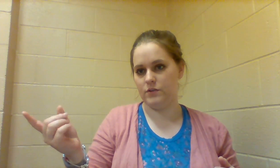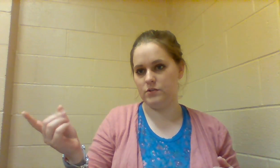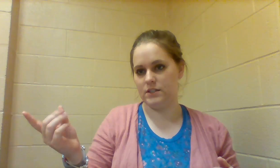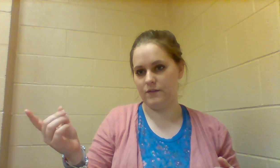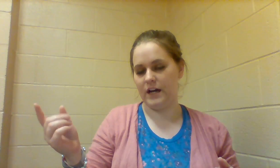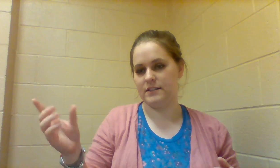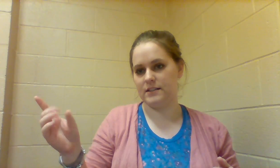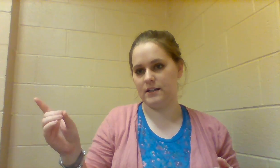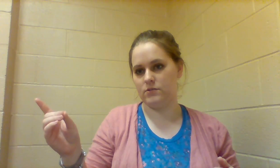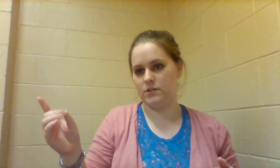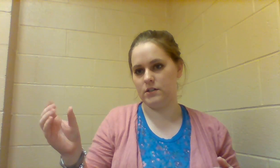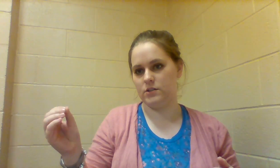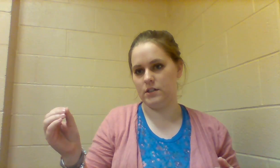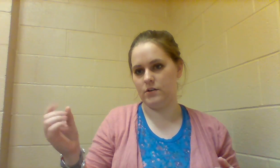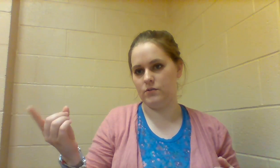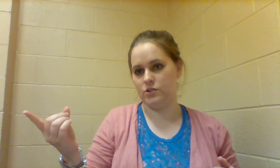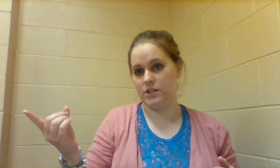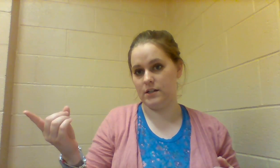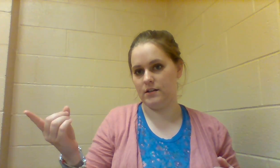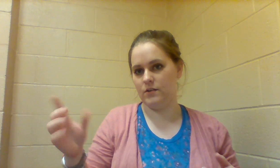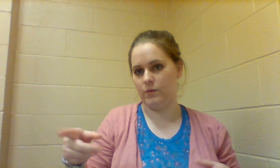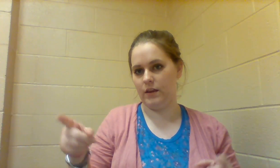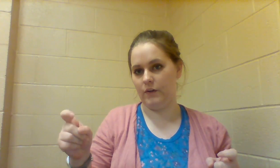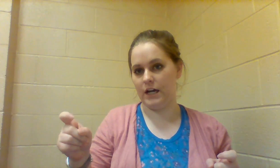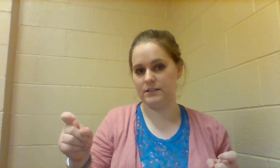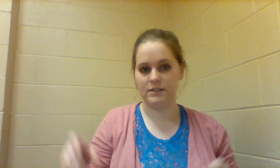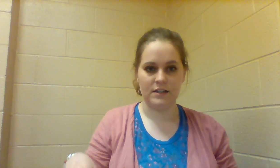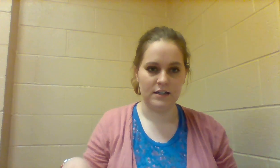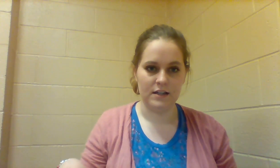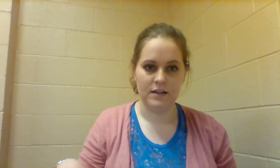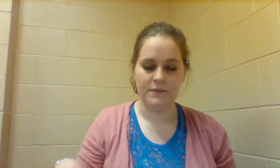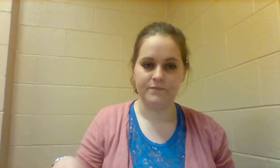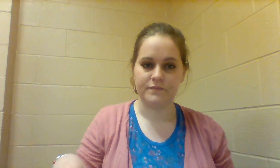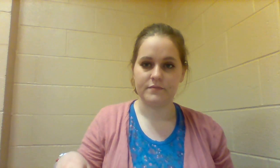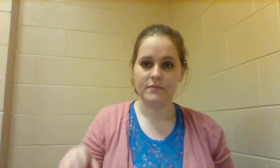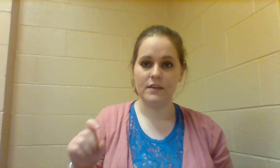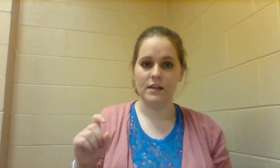and if you do this fast it's like you're doing D O G really fast